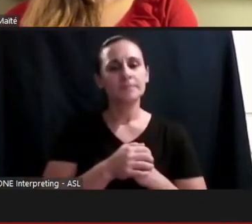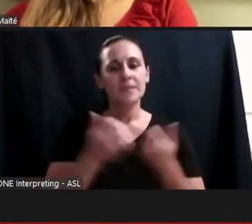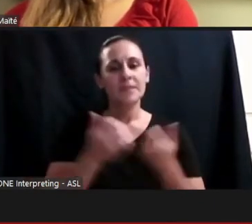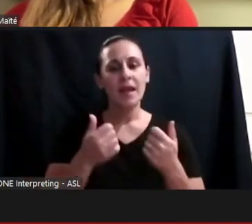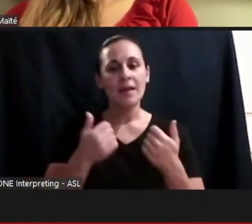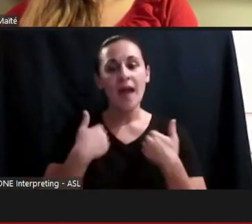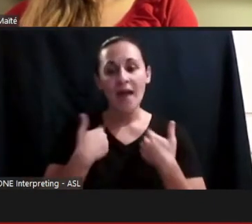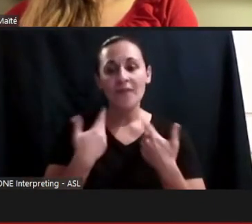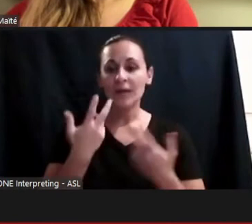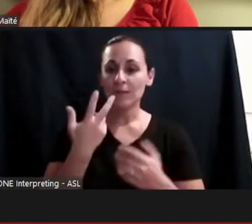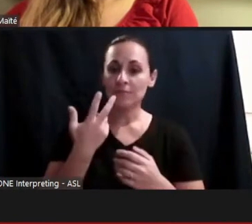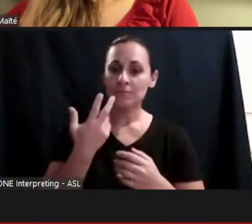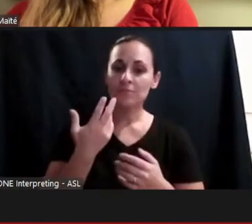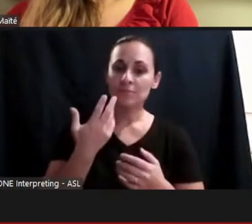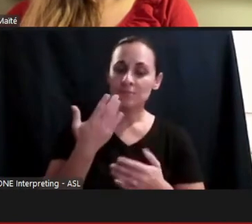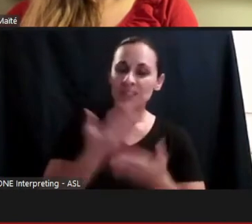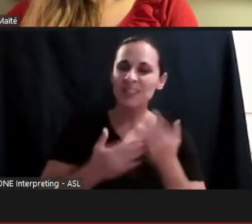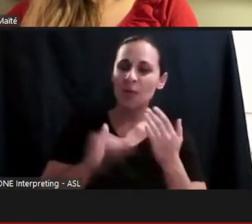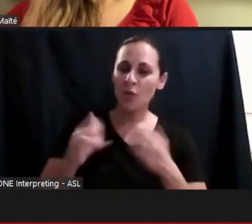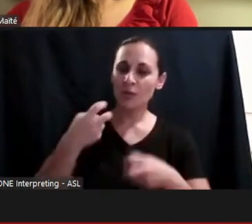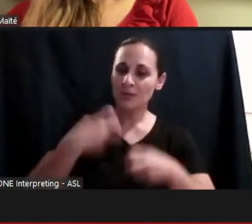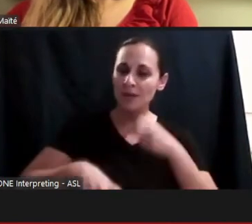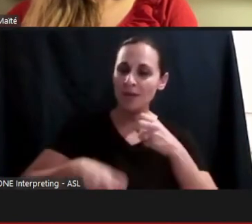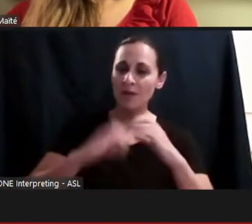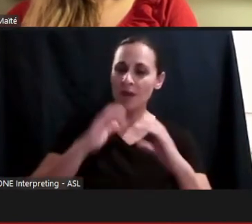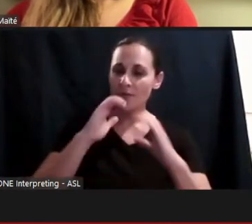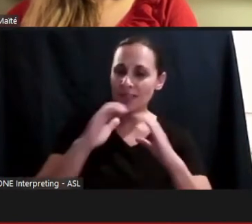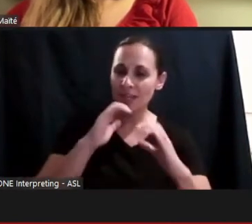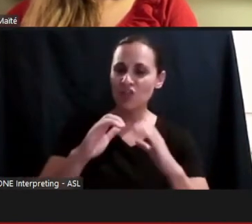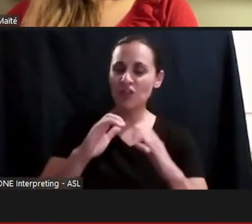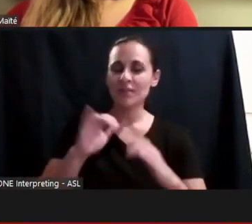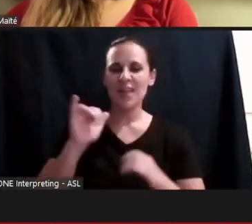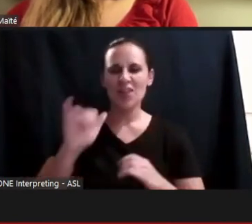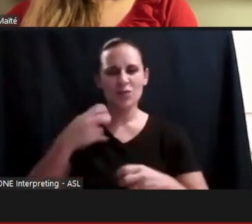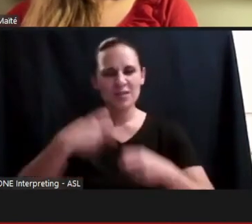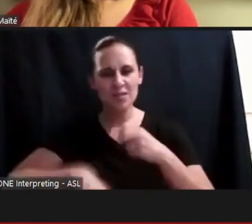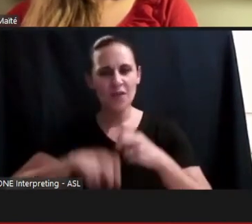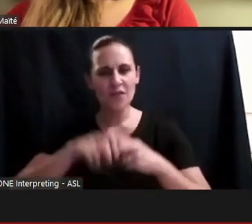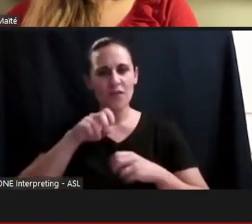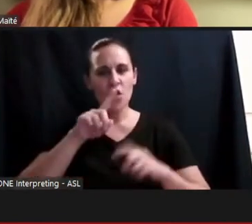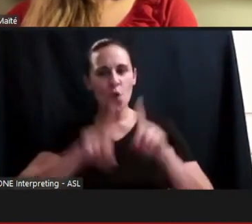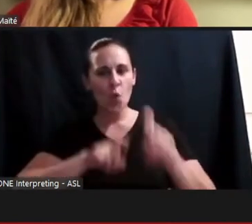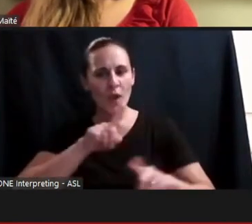these difficult conversations, and answering questions that get at people's challenges and